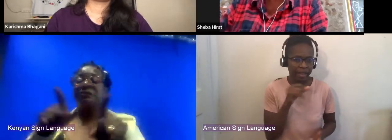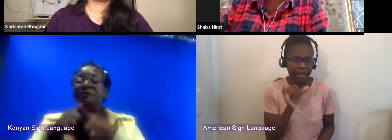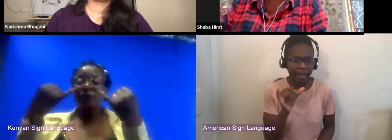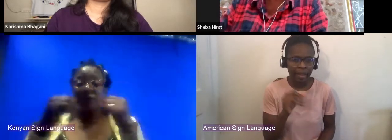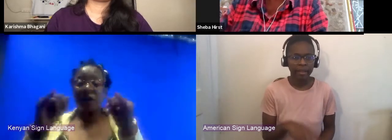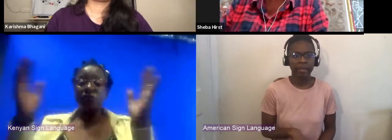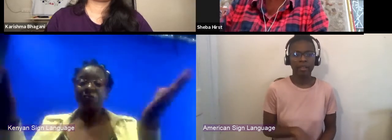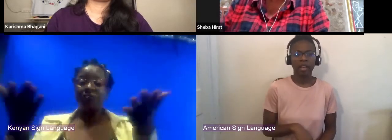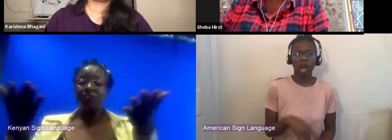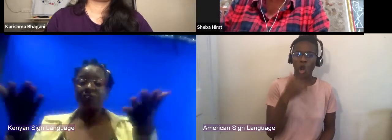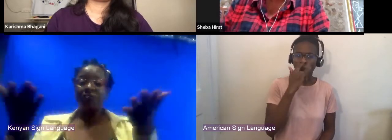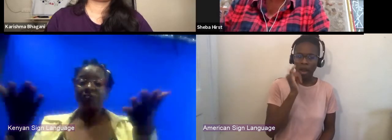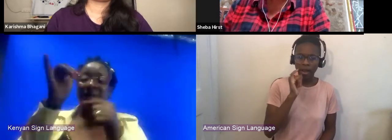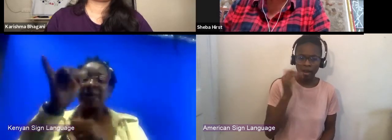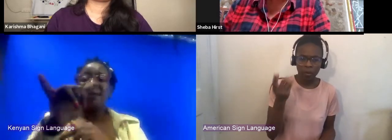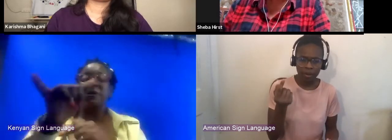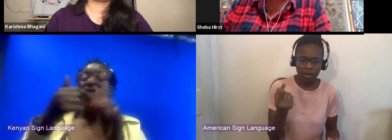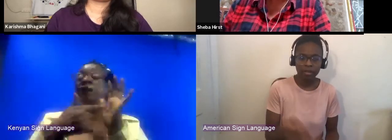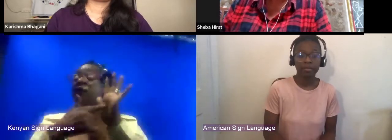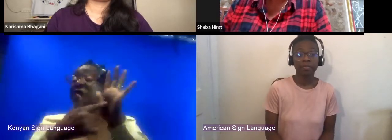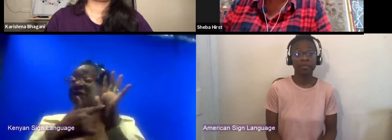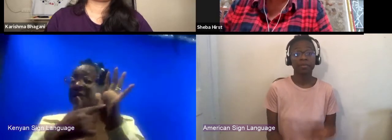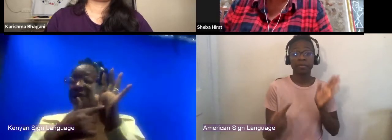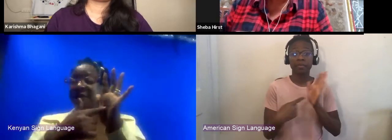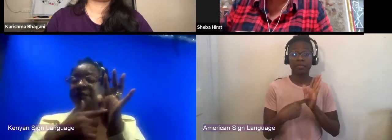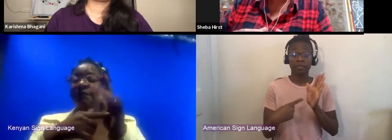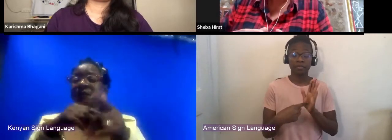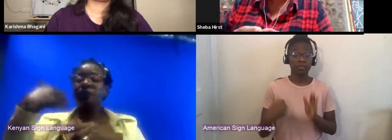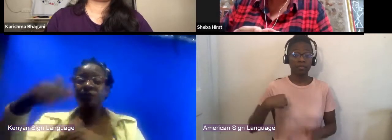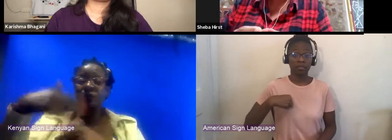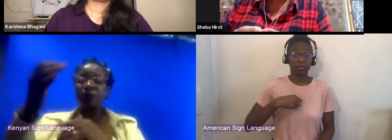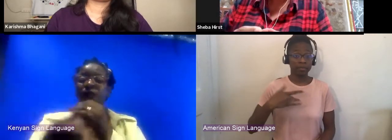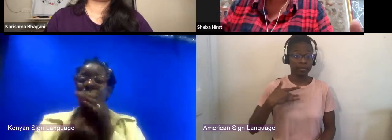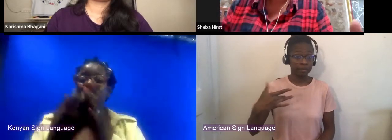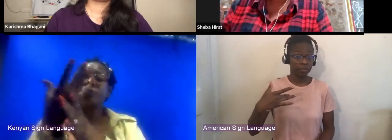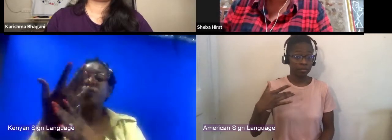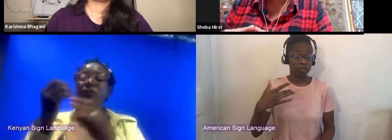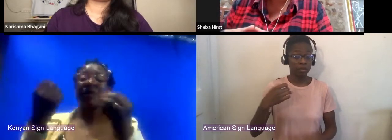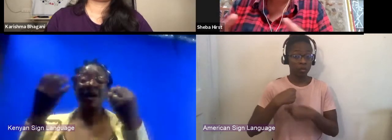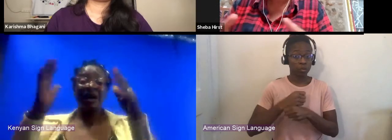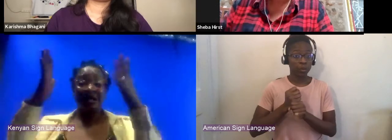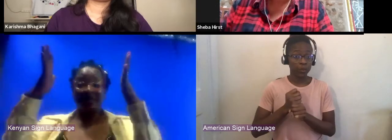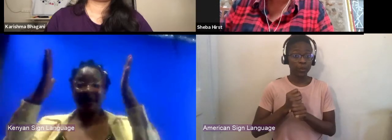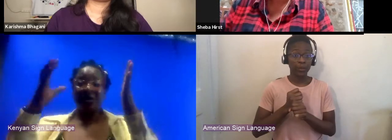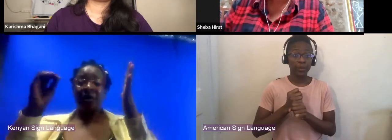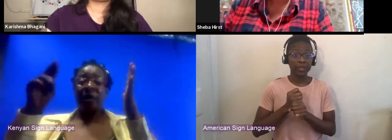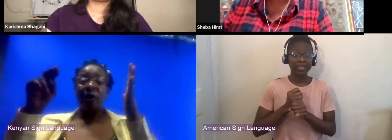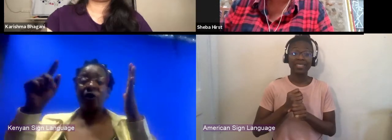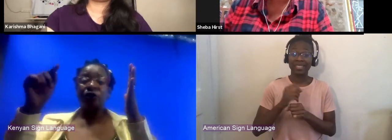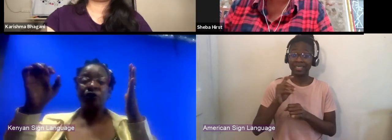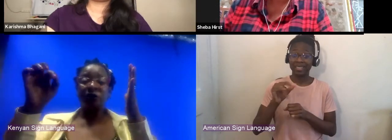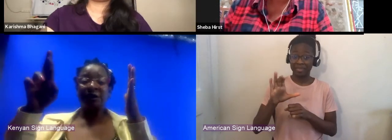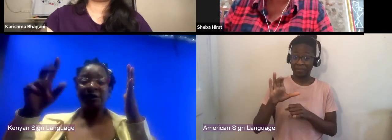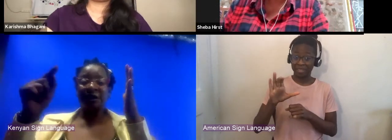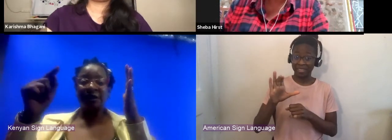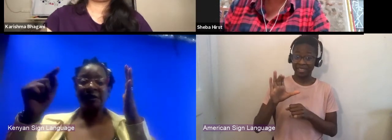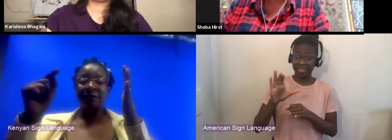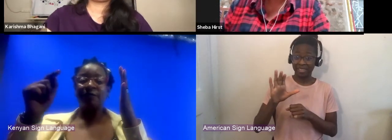For instance, we normally produce a big Christmas concert at the end of the year. That's what we're in the middle of making right now.